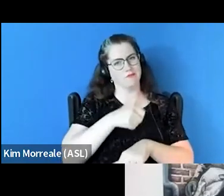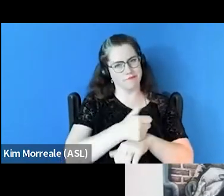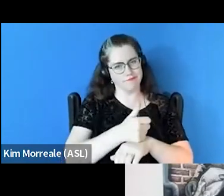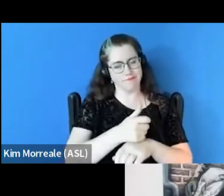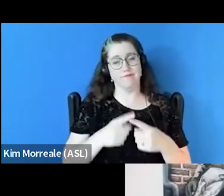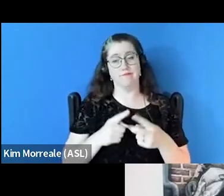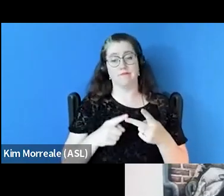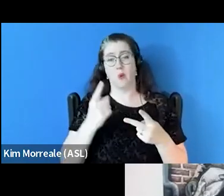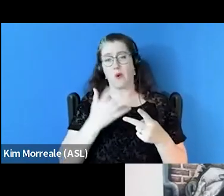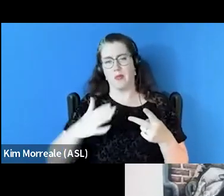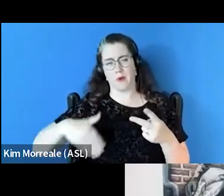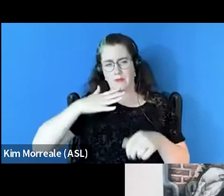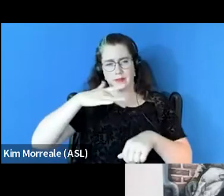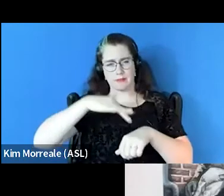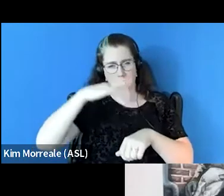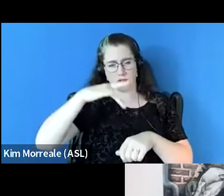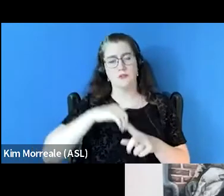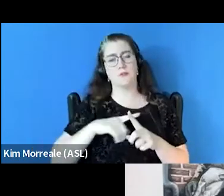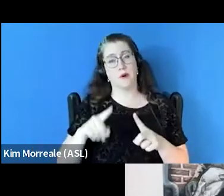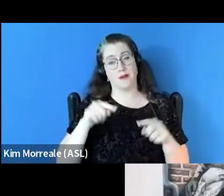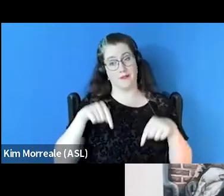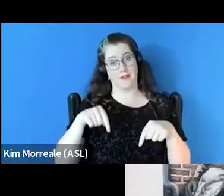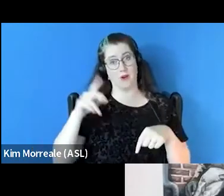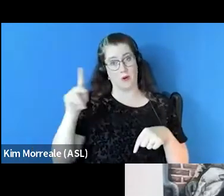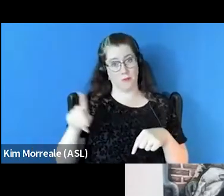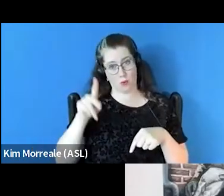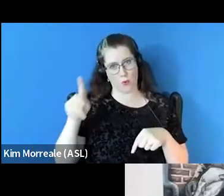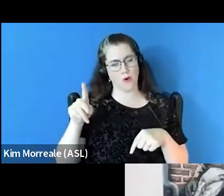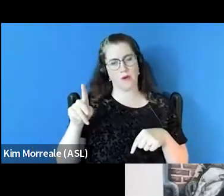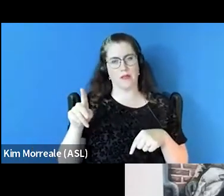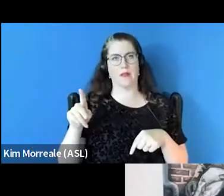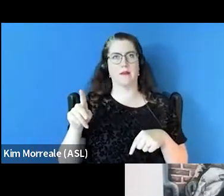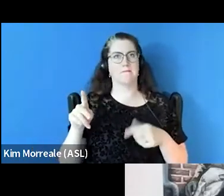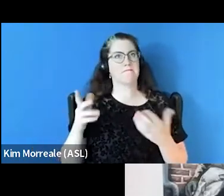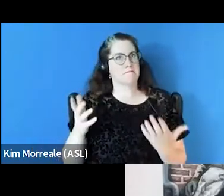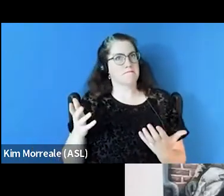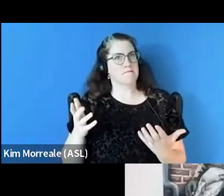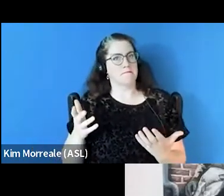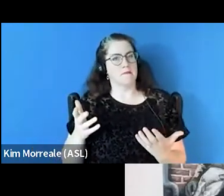but I think for me in our community here in Portland, I would be amiss to not have an action item around,